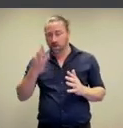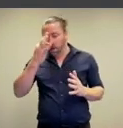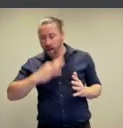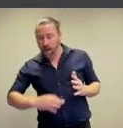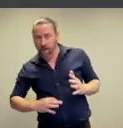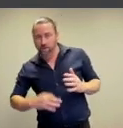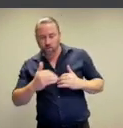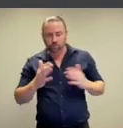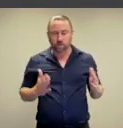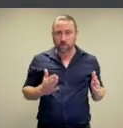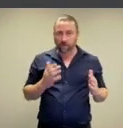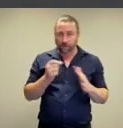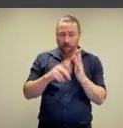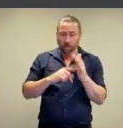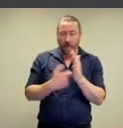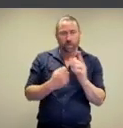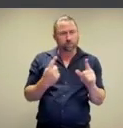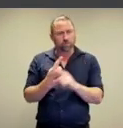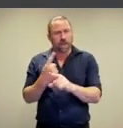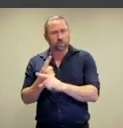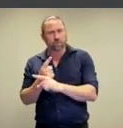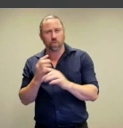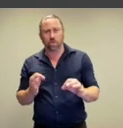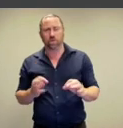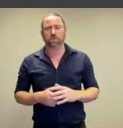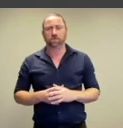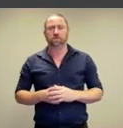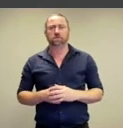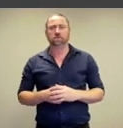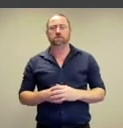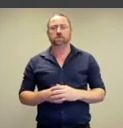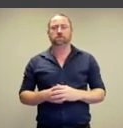the body is undressed or dressed?